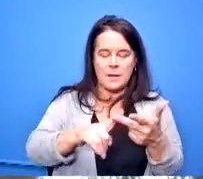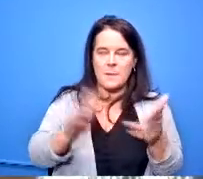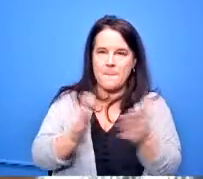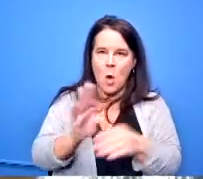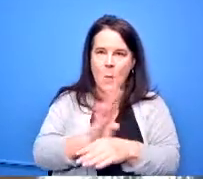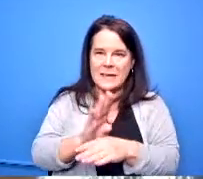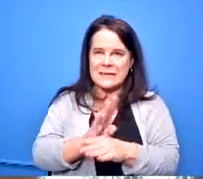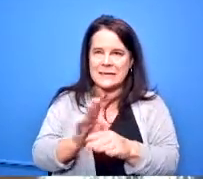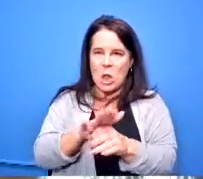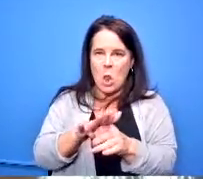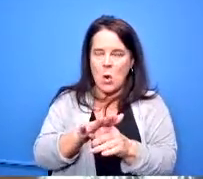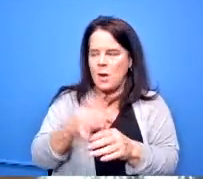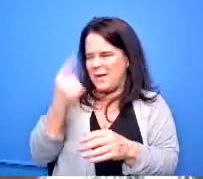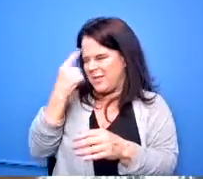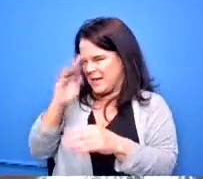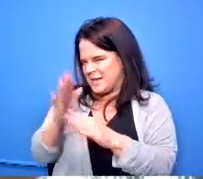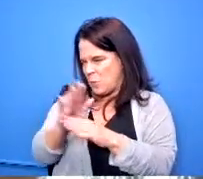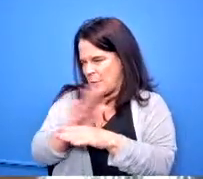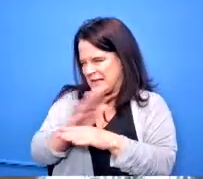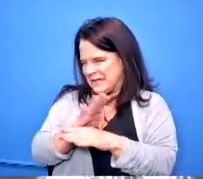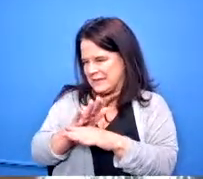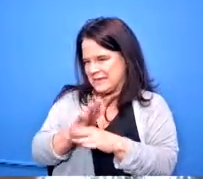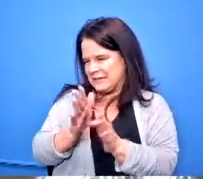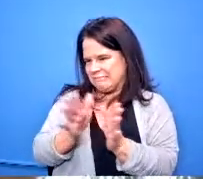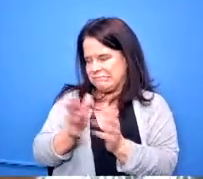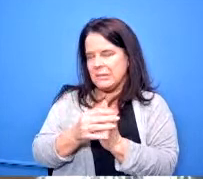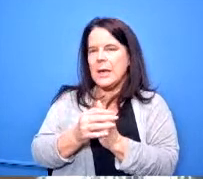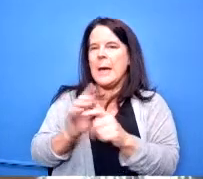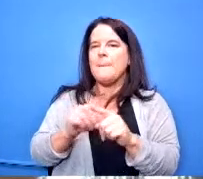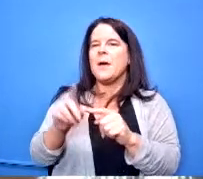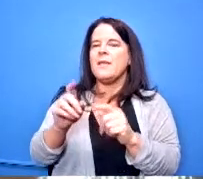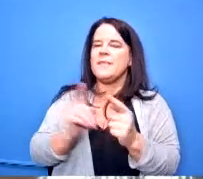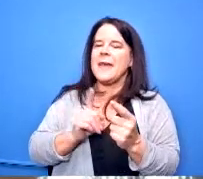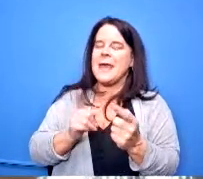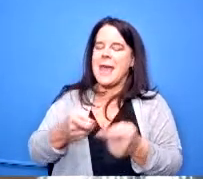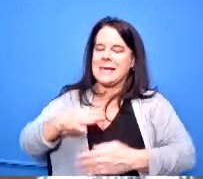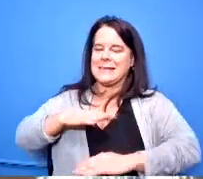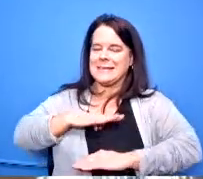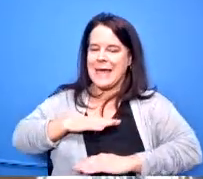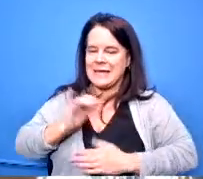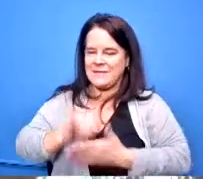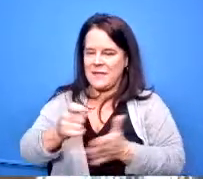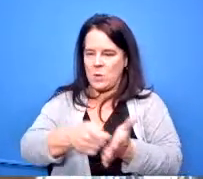think small business works for that but they they meet that criteria to fall within that 25 percent